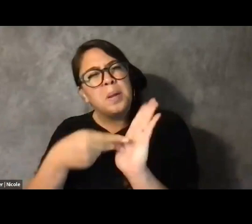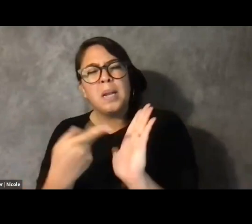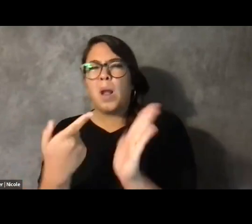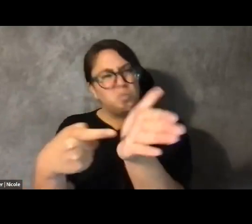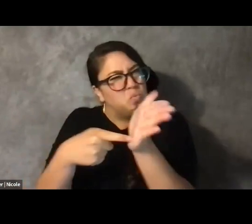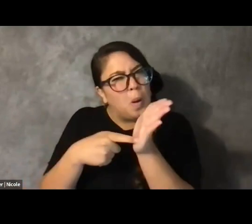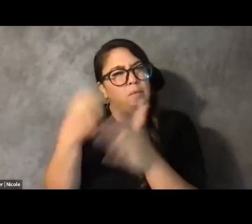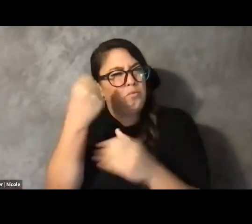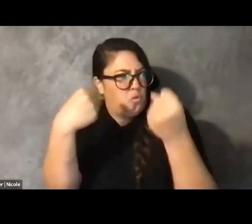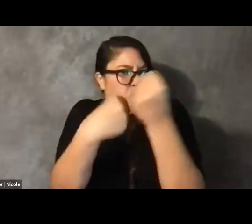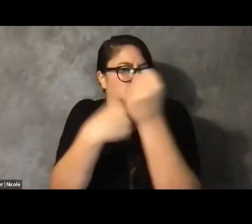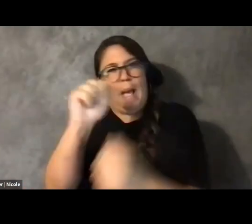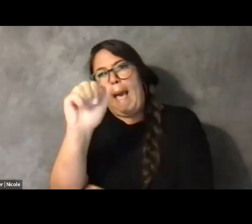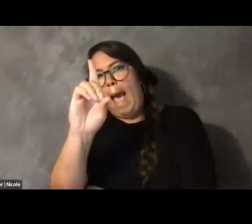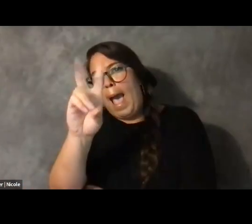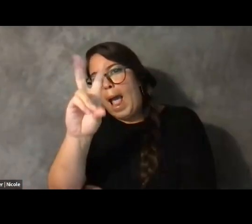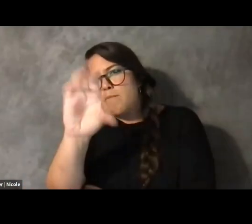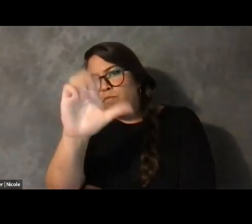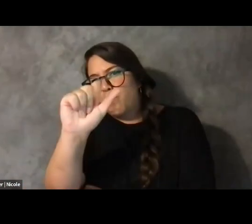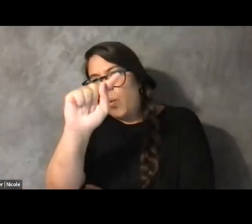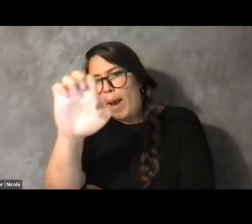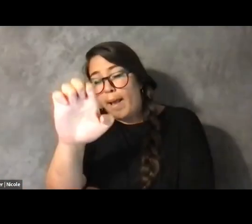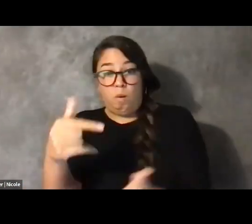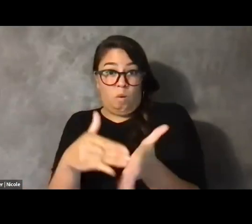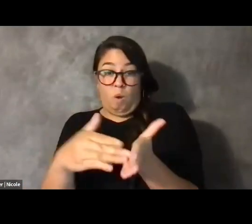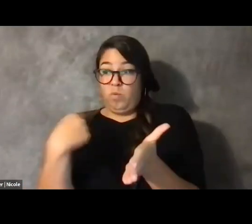And quite often when we talk about our work, when we talk about academics,